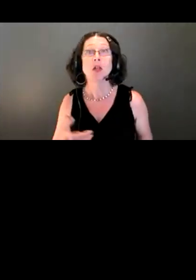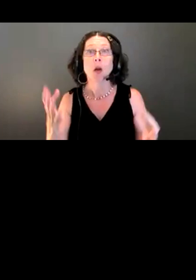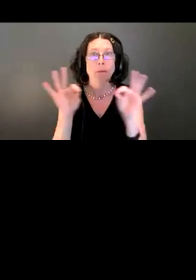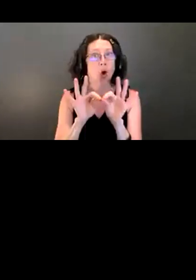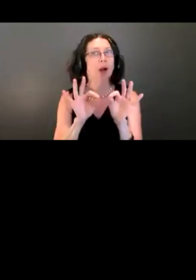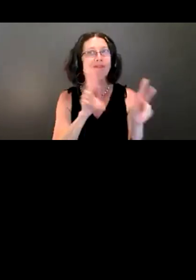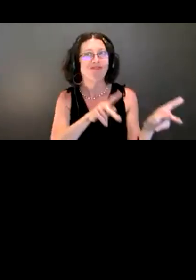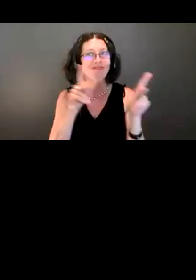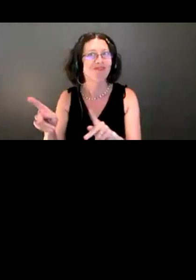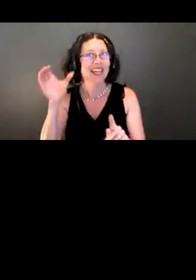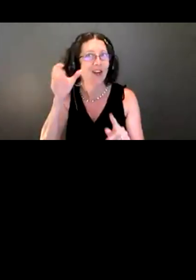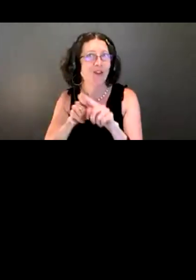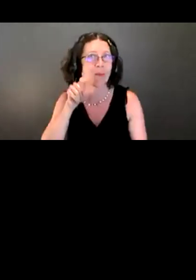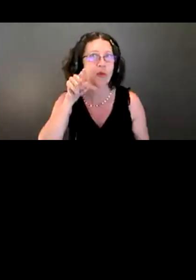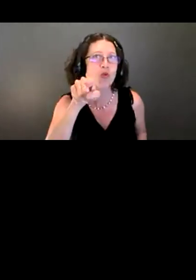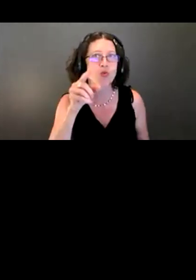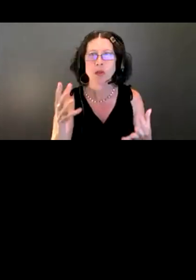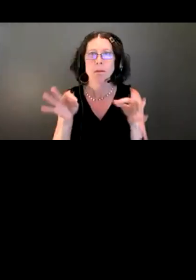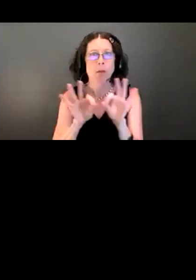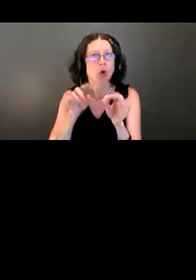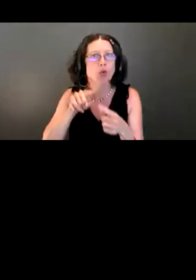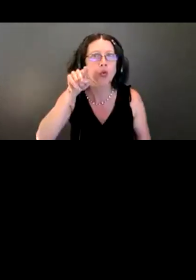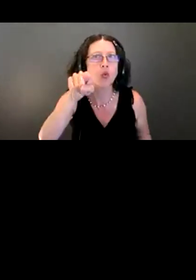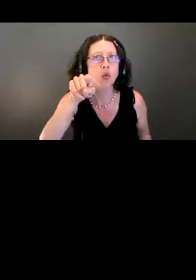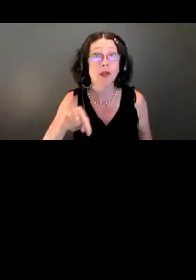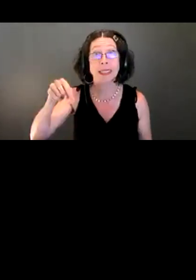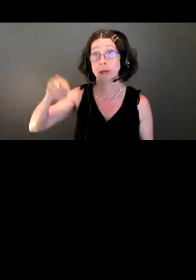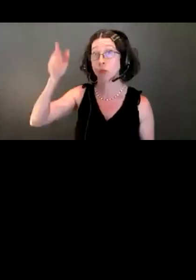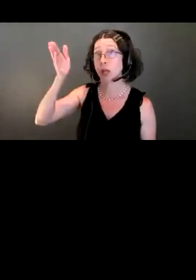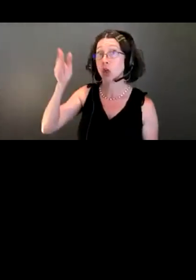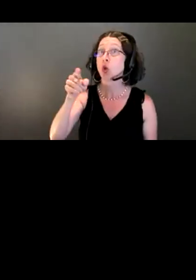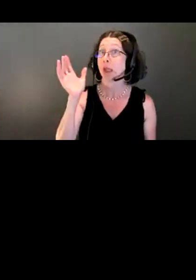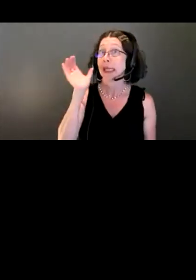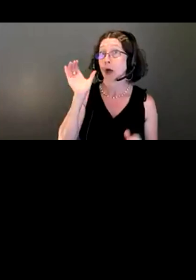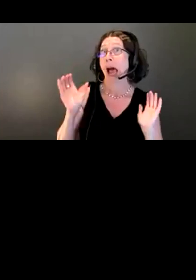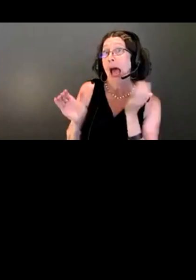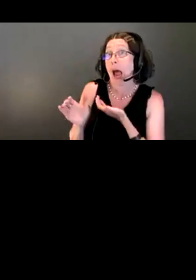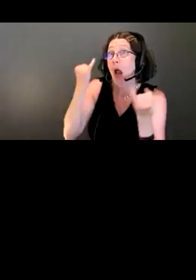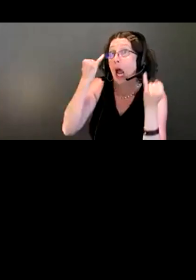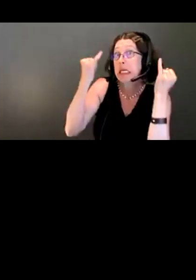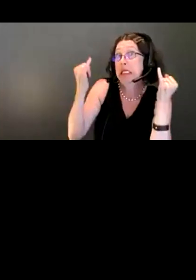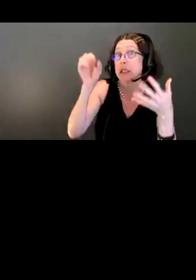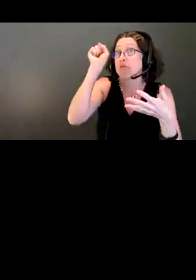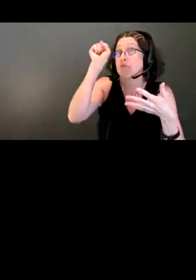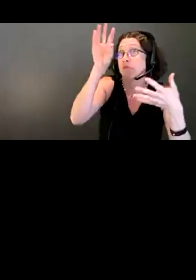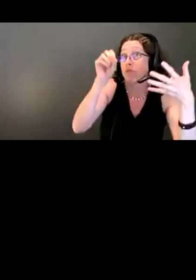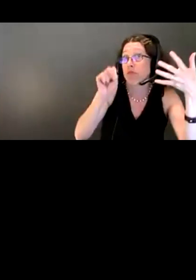So you'll hear later on in this presentation some ideas that we have that we think are pretty cool, but you may have different ideas.